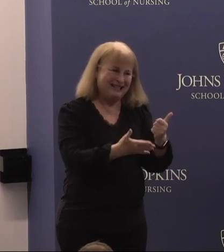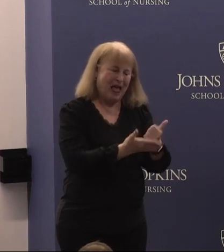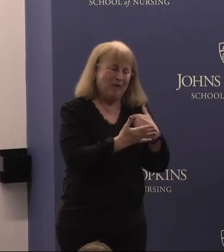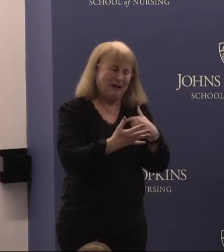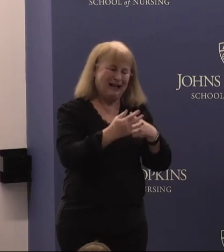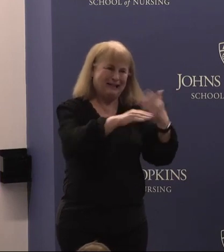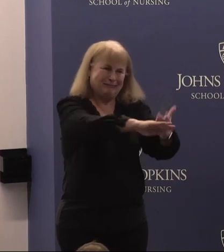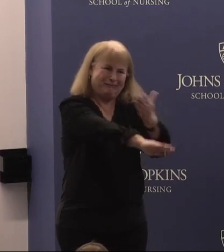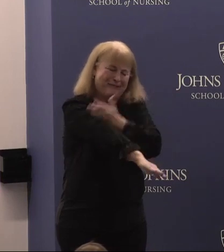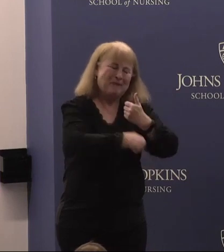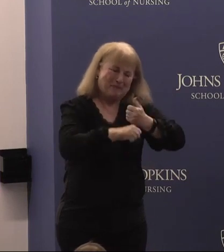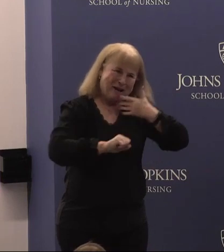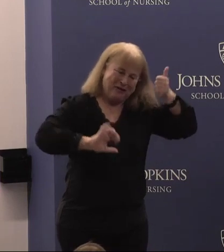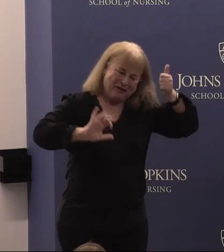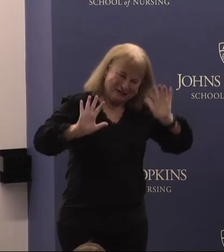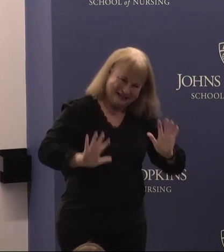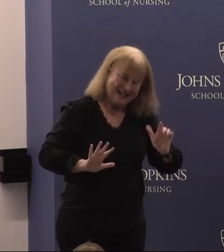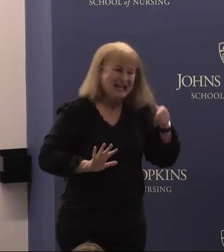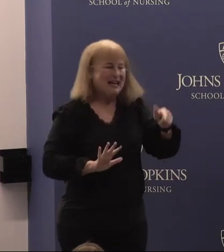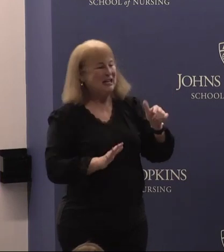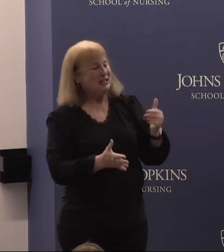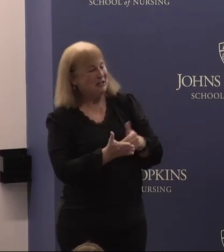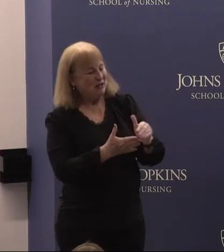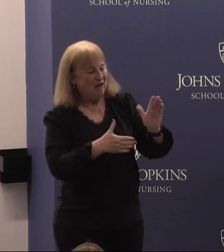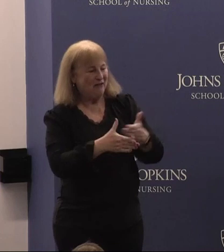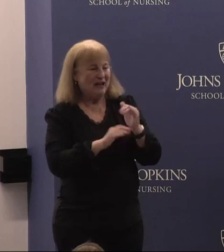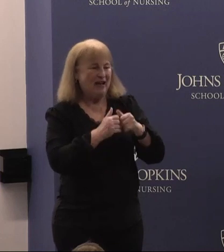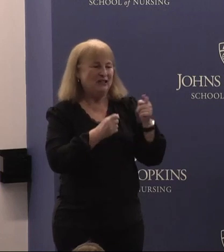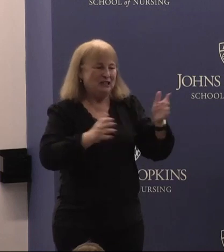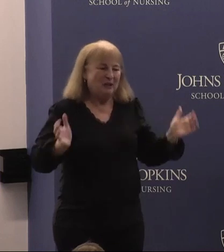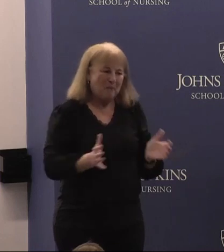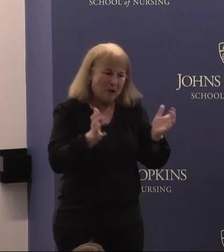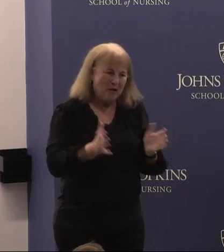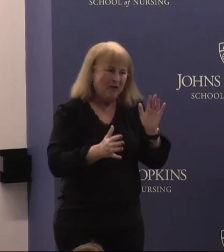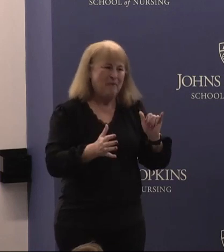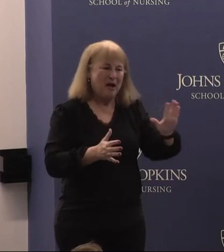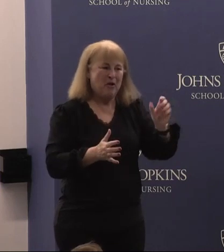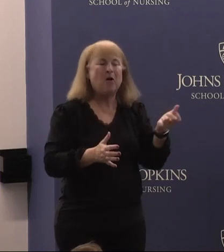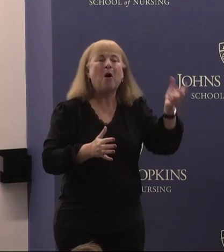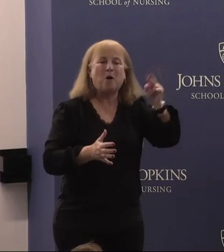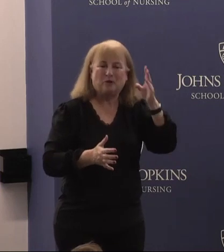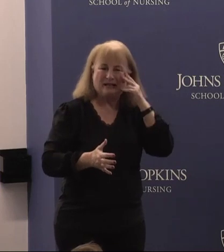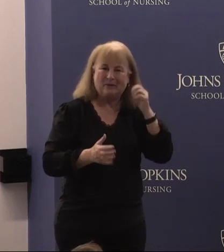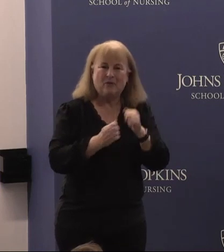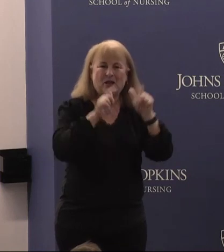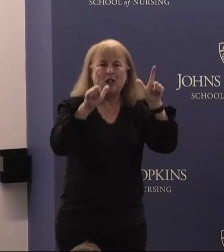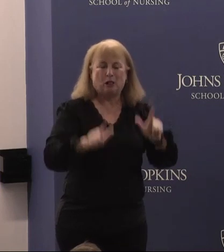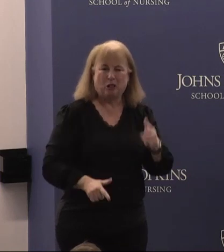to make better. Um, she's often shares how she's motivated by her own experience with low vision.